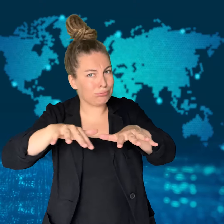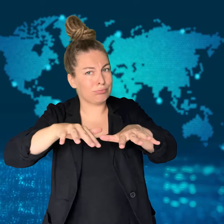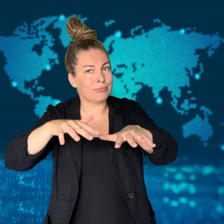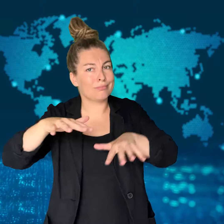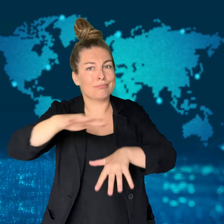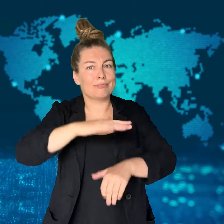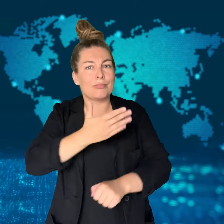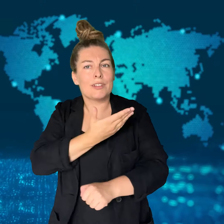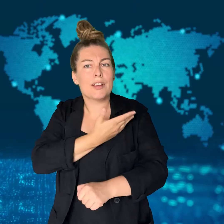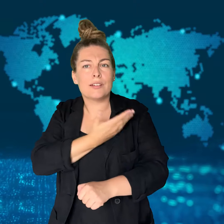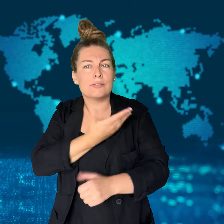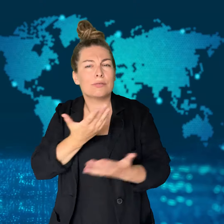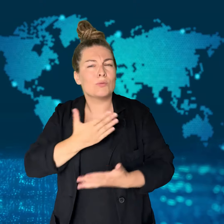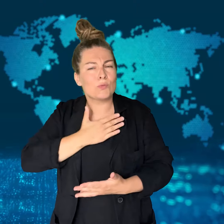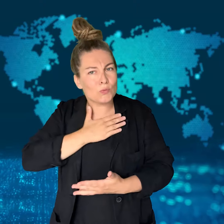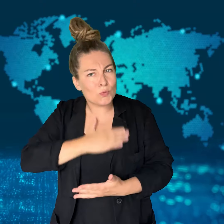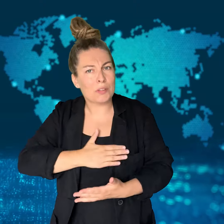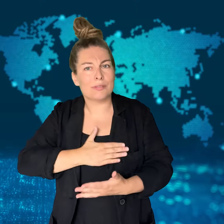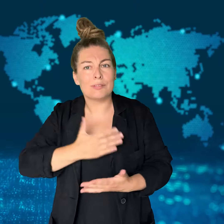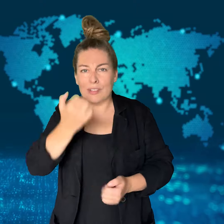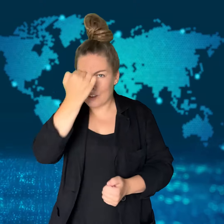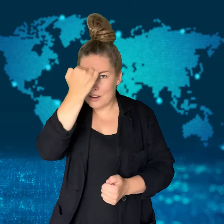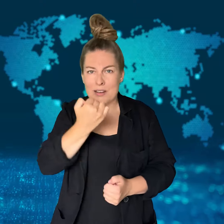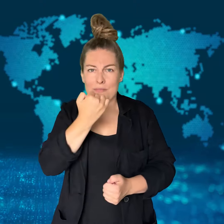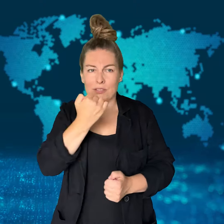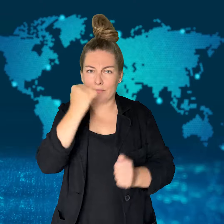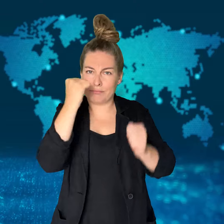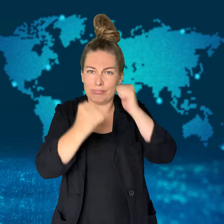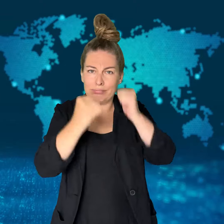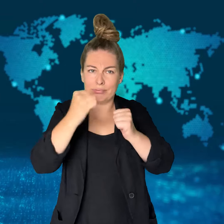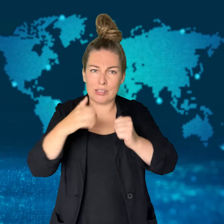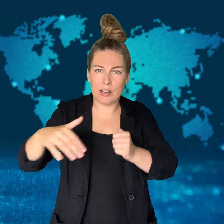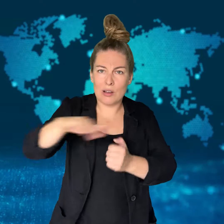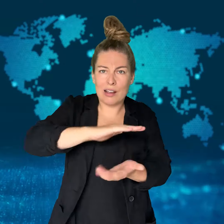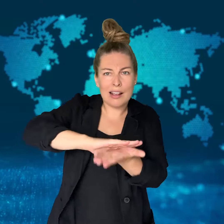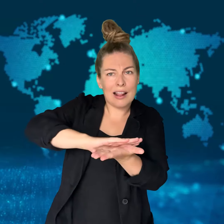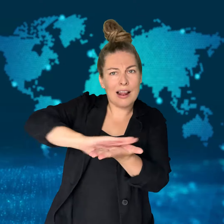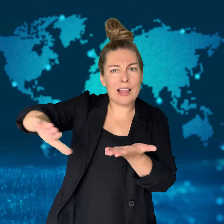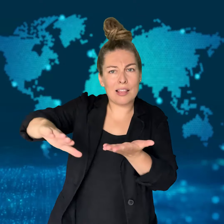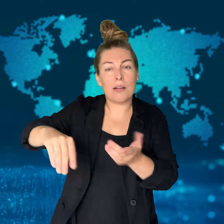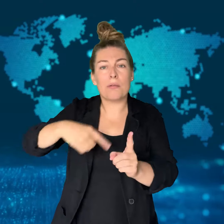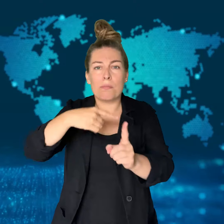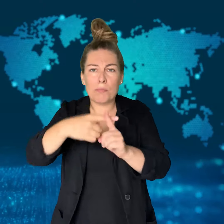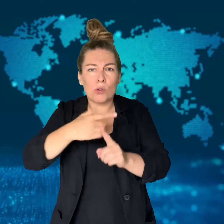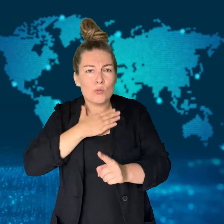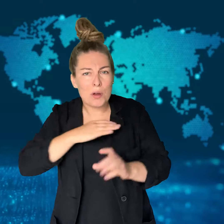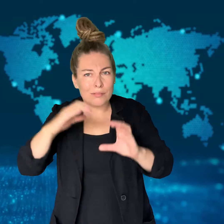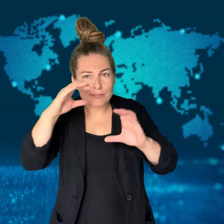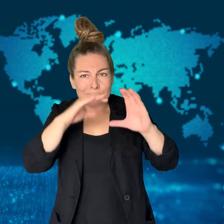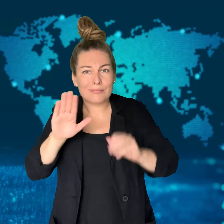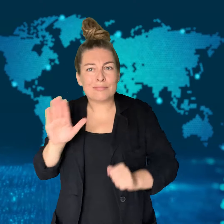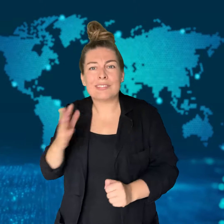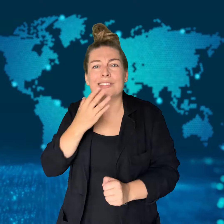while Israel has said it must keep fighting until Hamas is destroyed